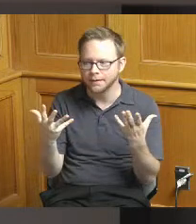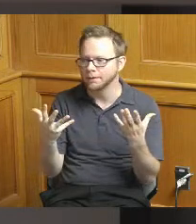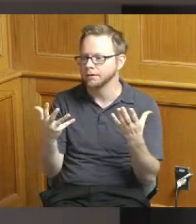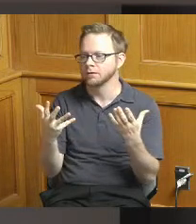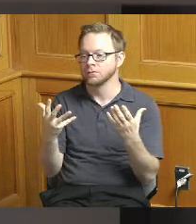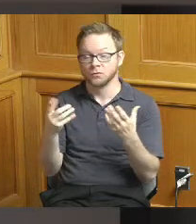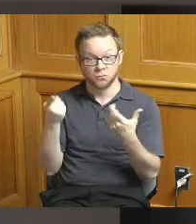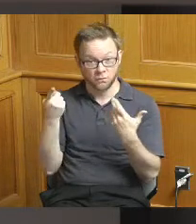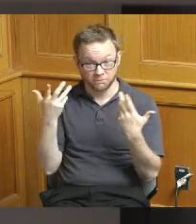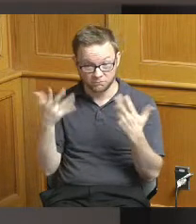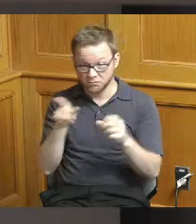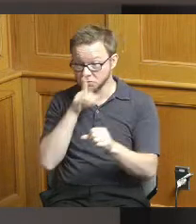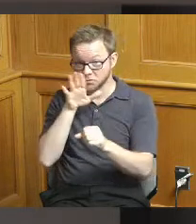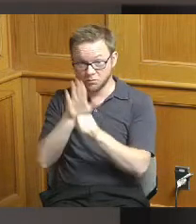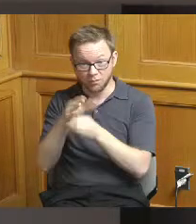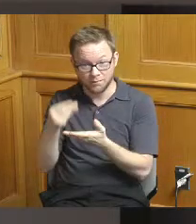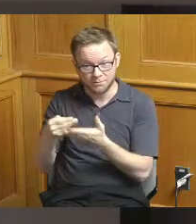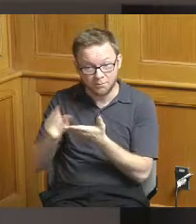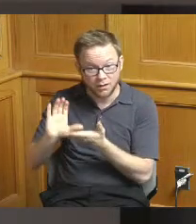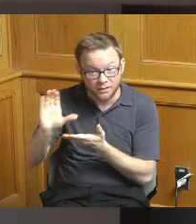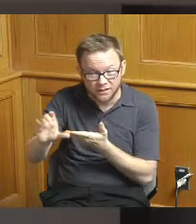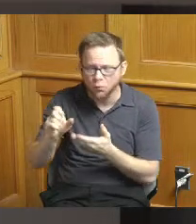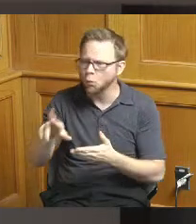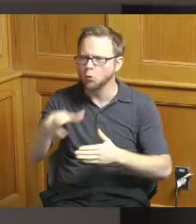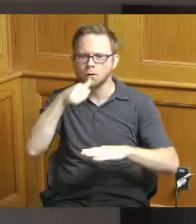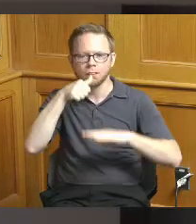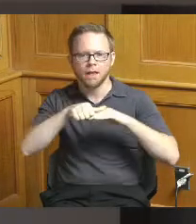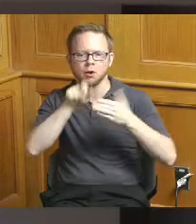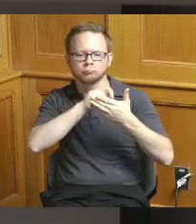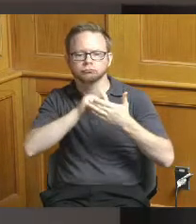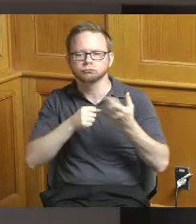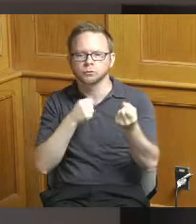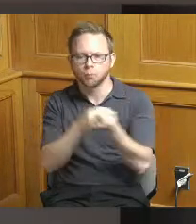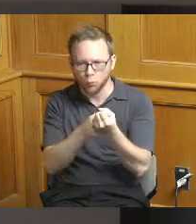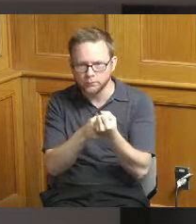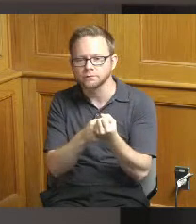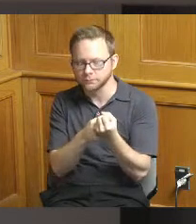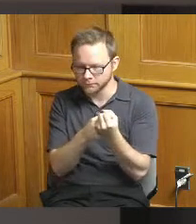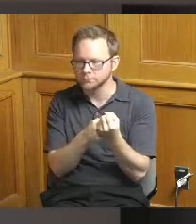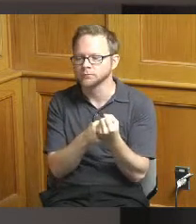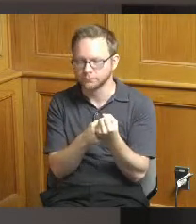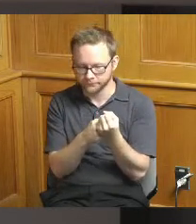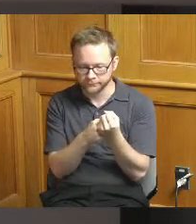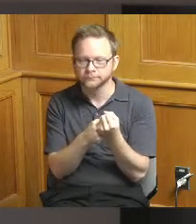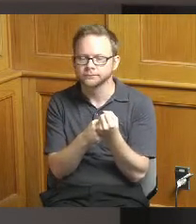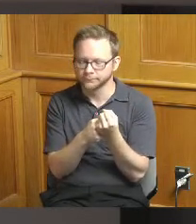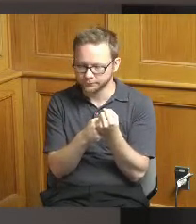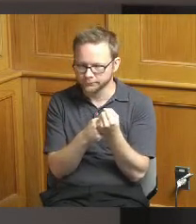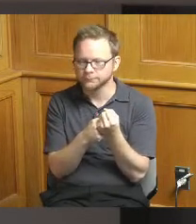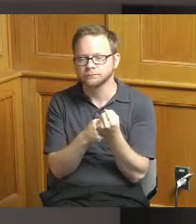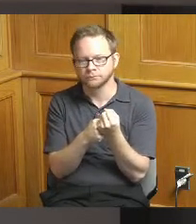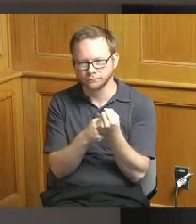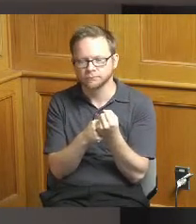funding or support letters for the project and then you'll you'll see in a lot of these they mark